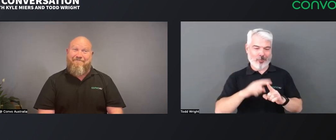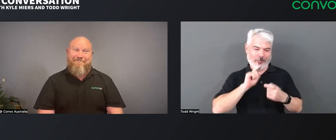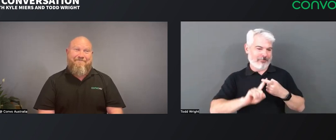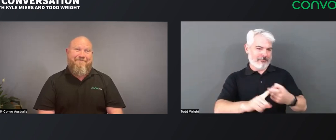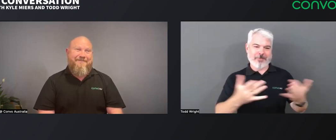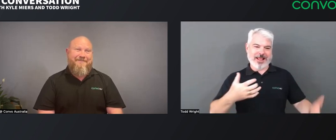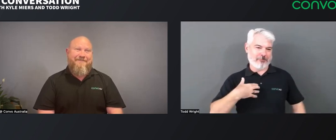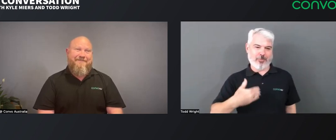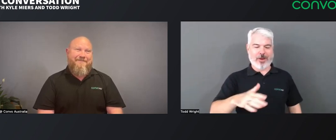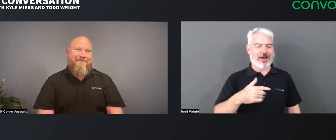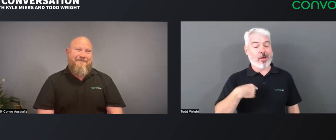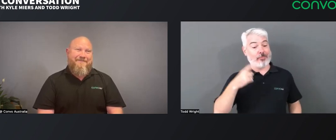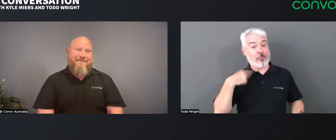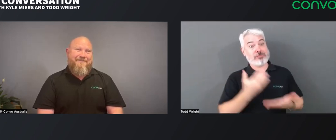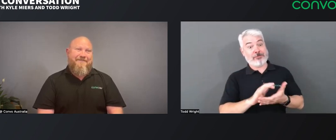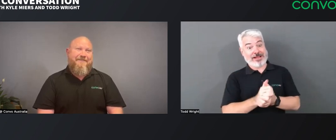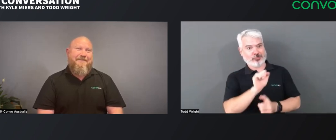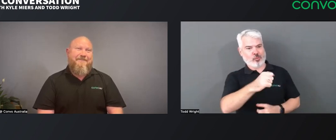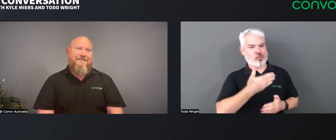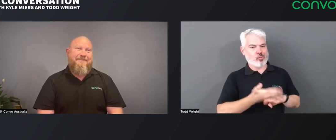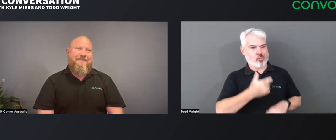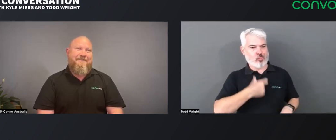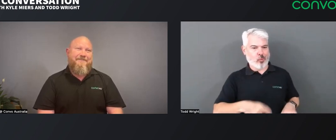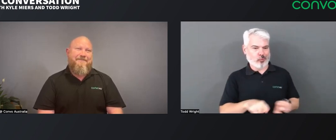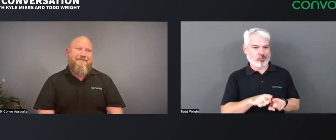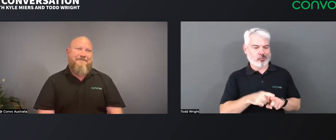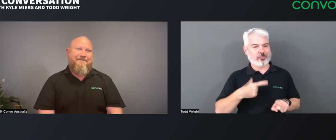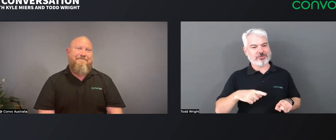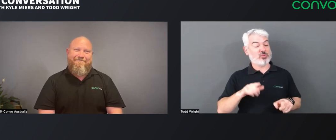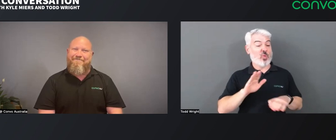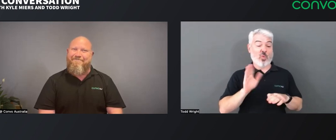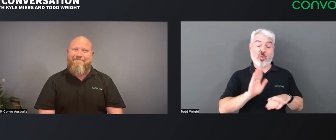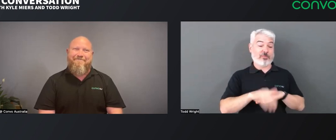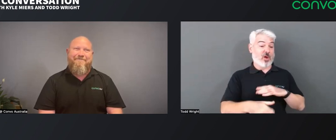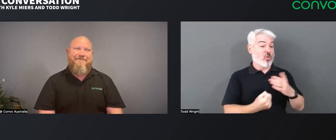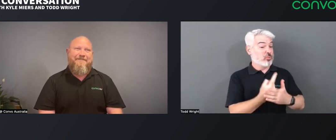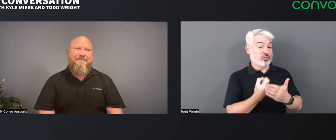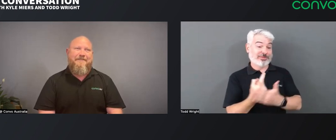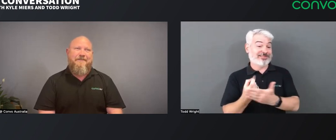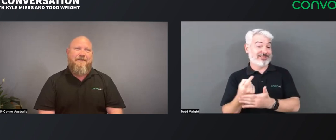we know that there's more to come, so we do really appreciate your new role as well because it's all about opportunities,